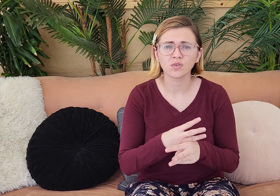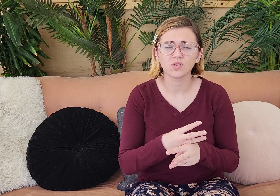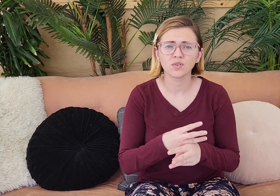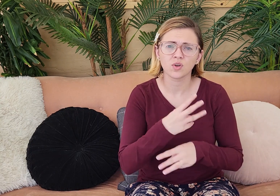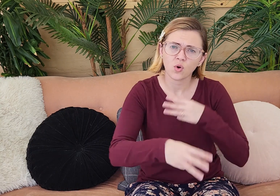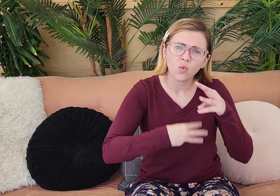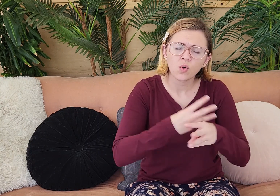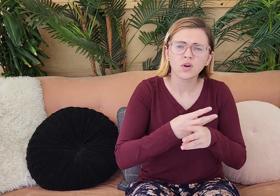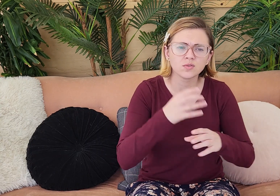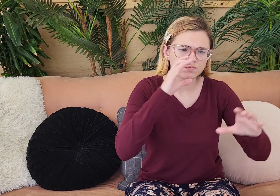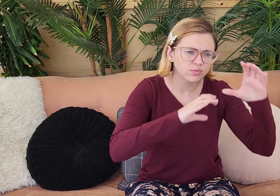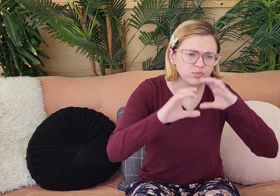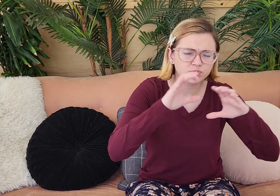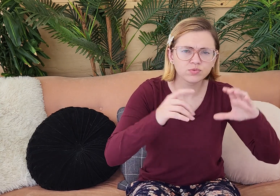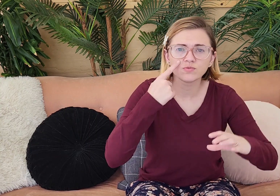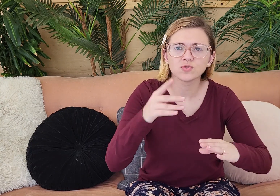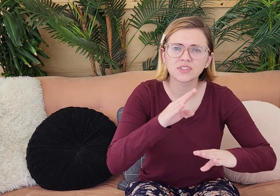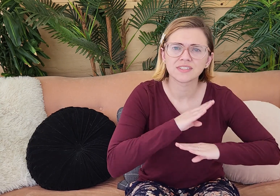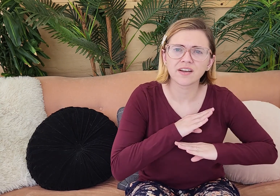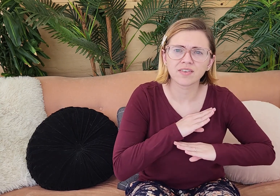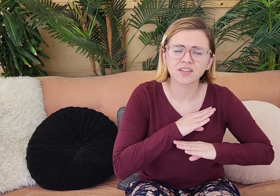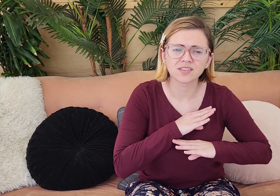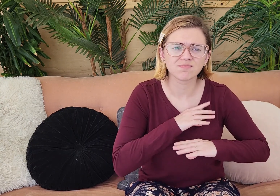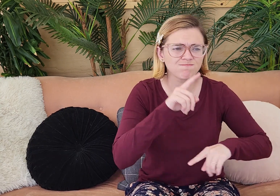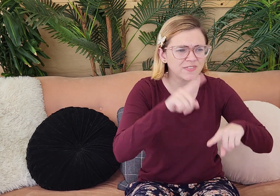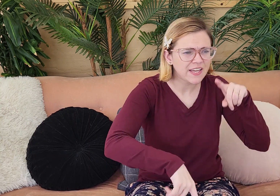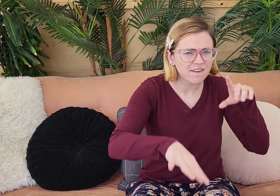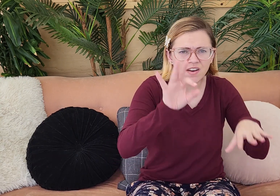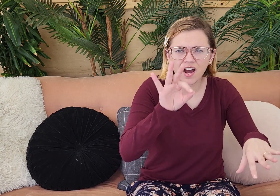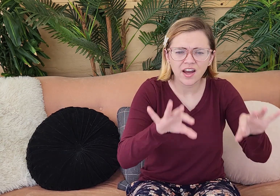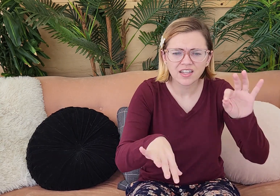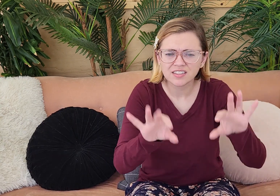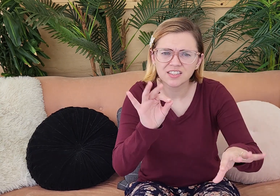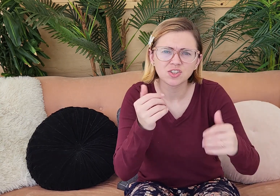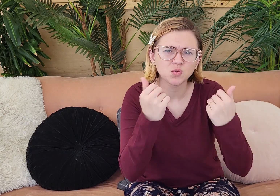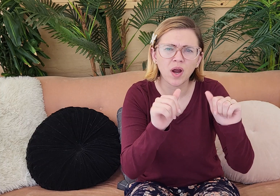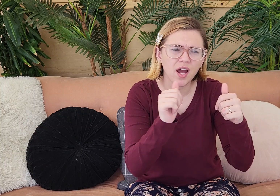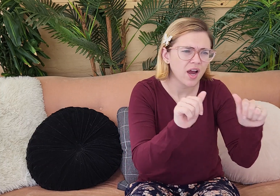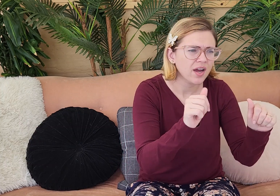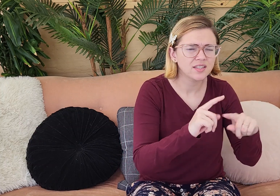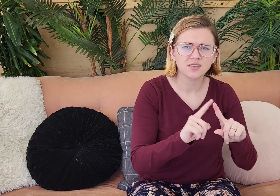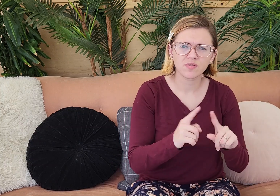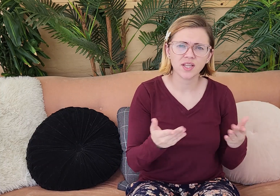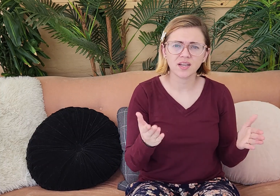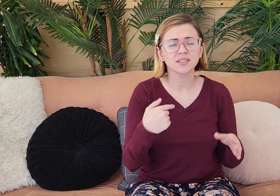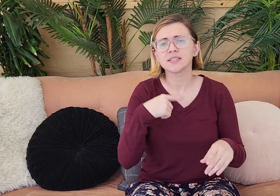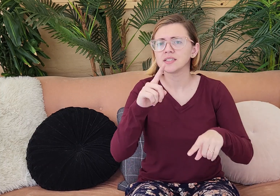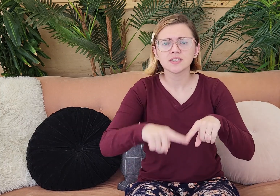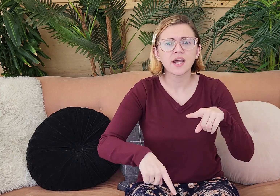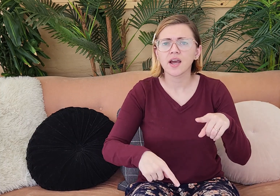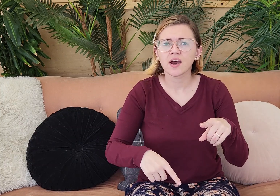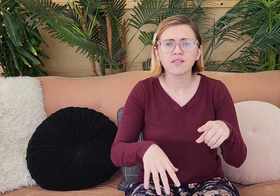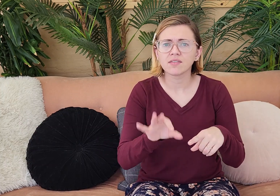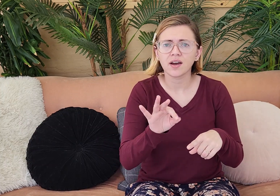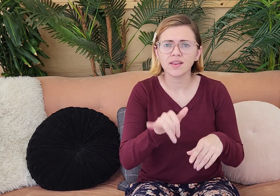sad and desperate world. A world that is searching for satisfaction and can't find it. Even though they're trying